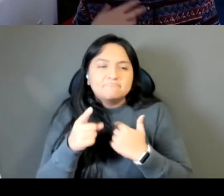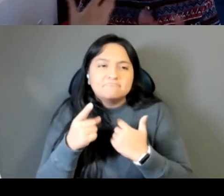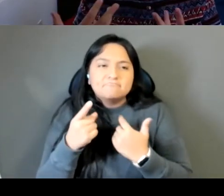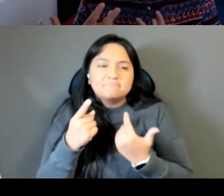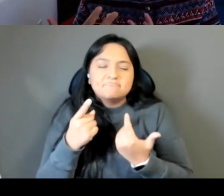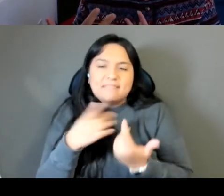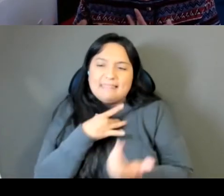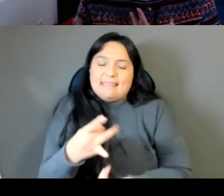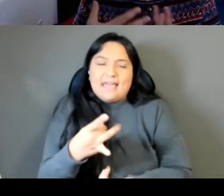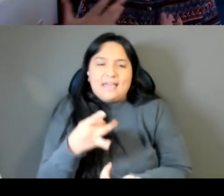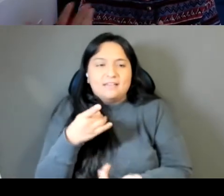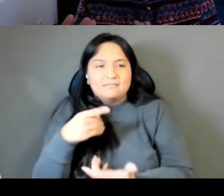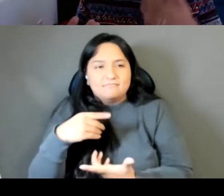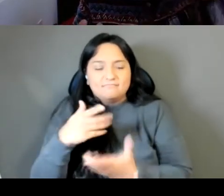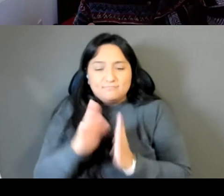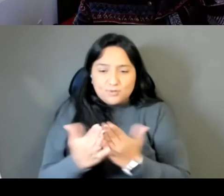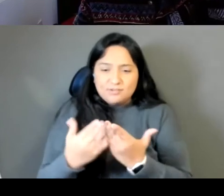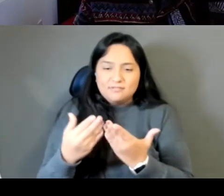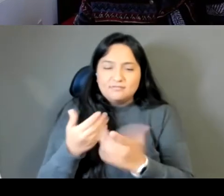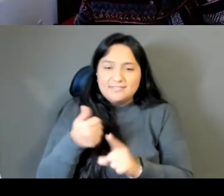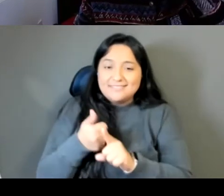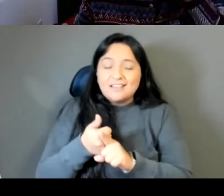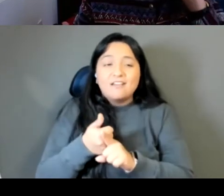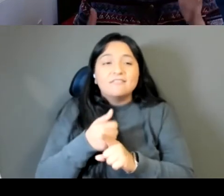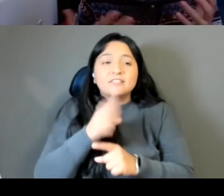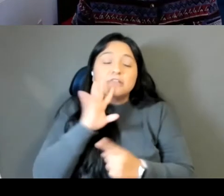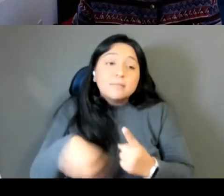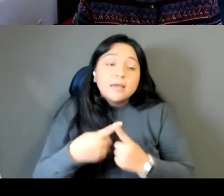has the breadth of life, and it is a book that really talks about how you should be